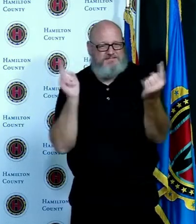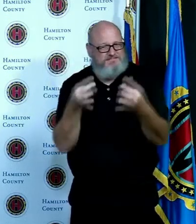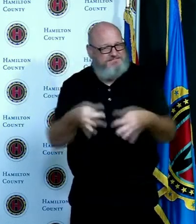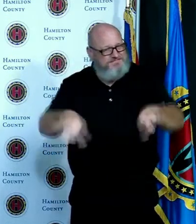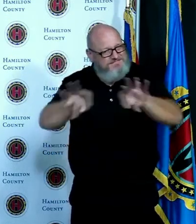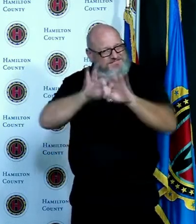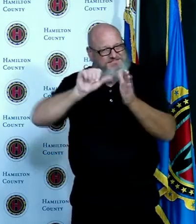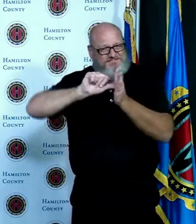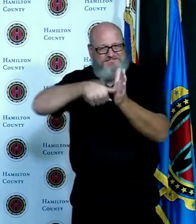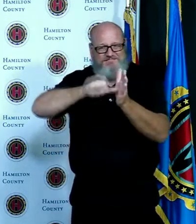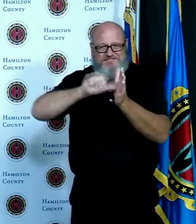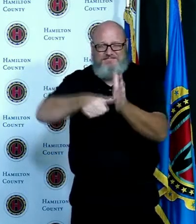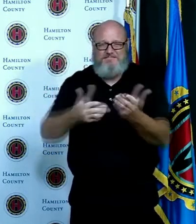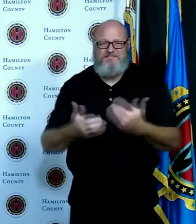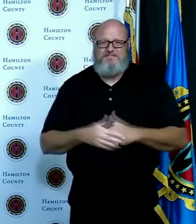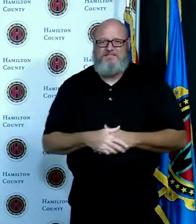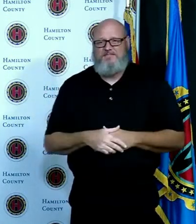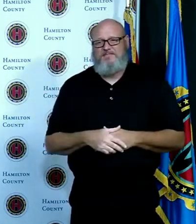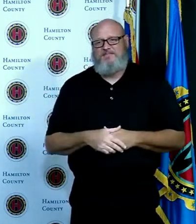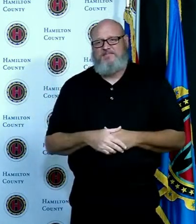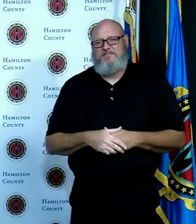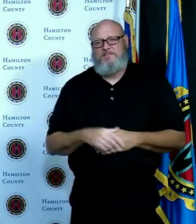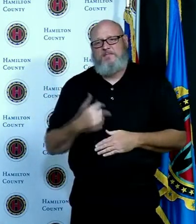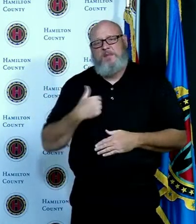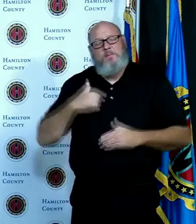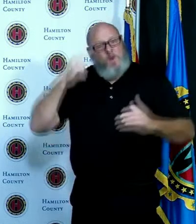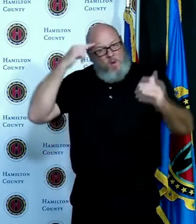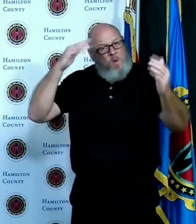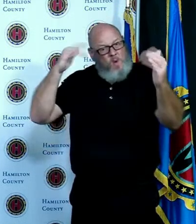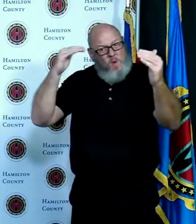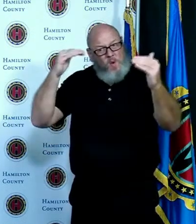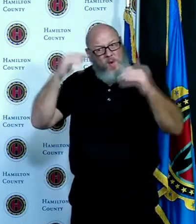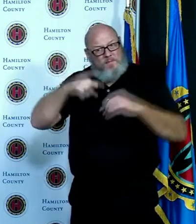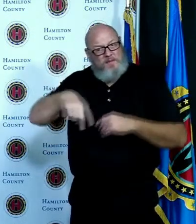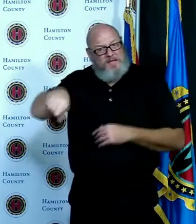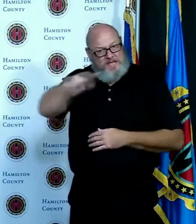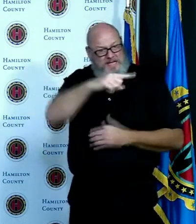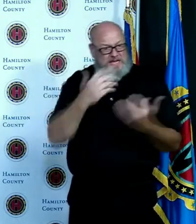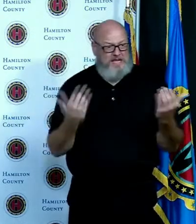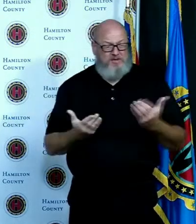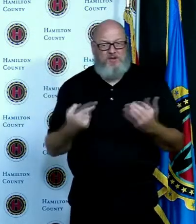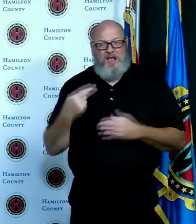here seeing here will help to continue to move people towards complying with this basic message